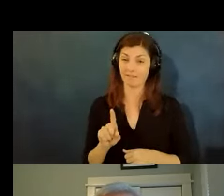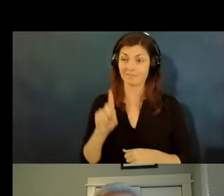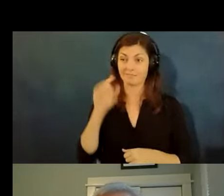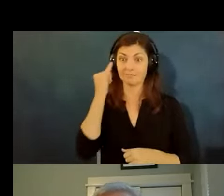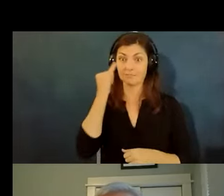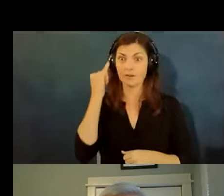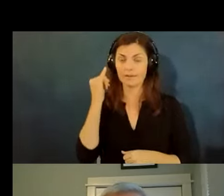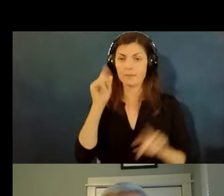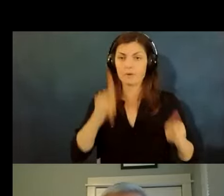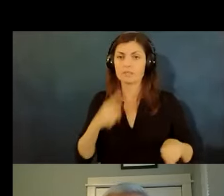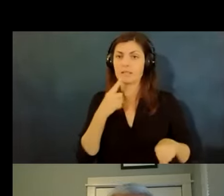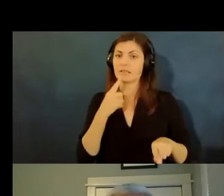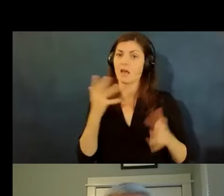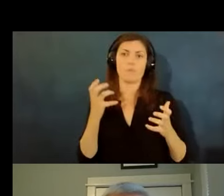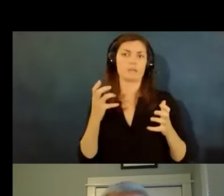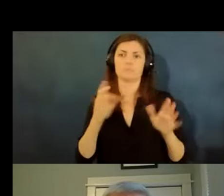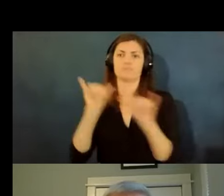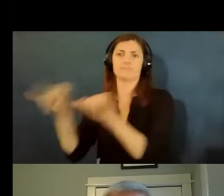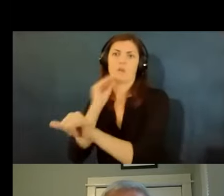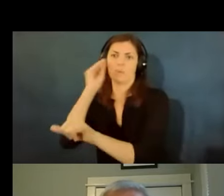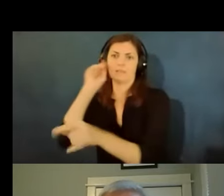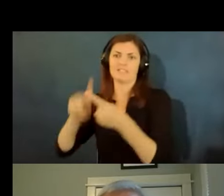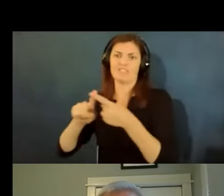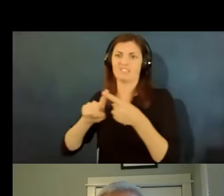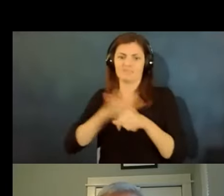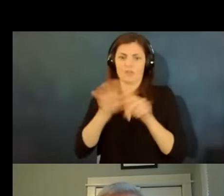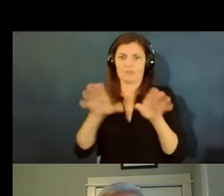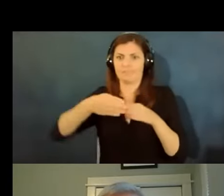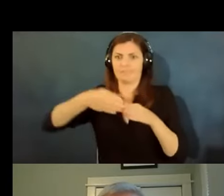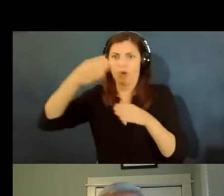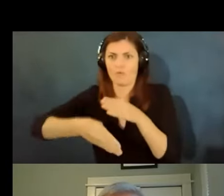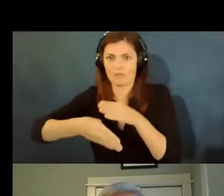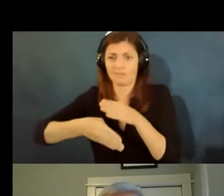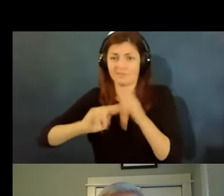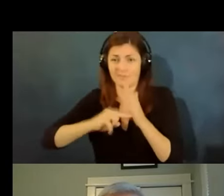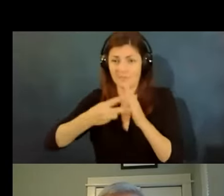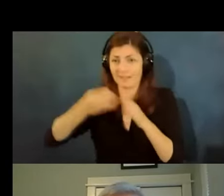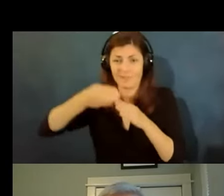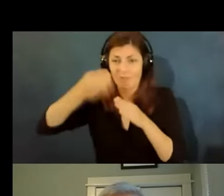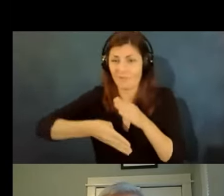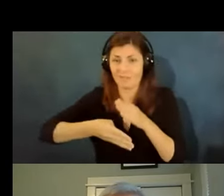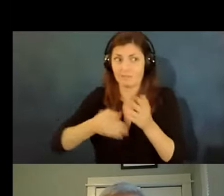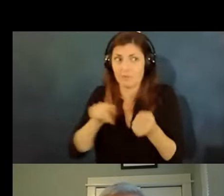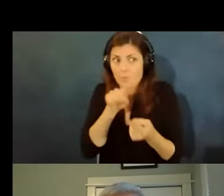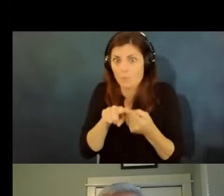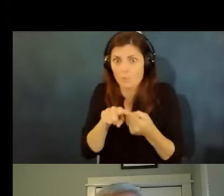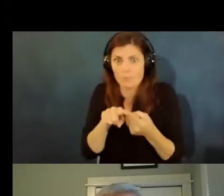until this is over it's hard to know when this is over when that will be so again